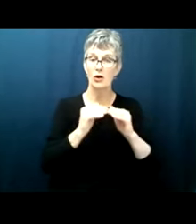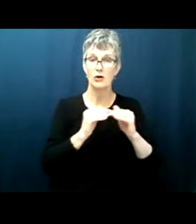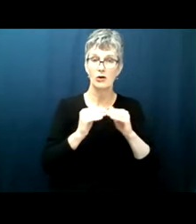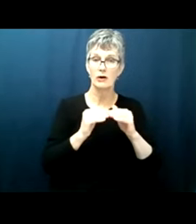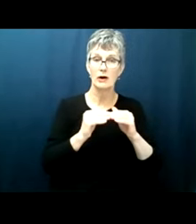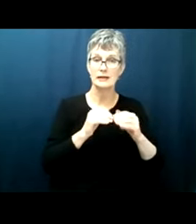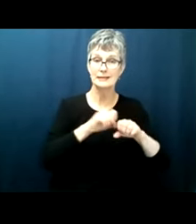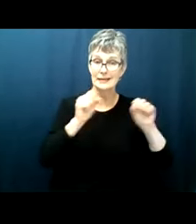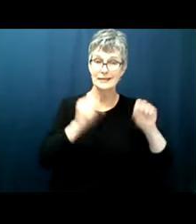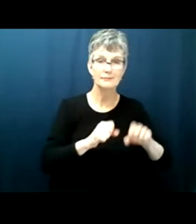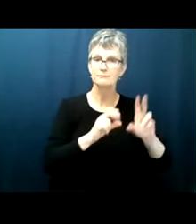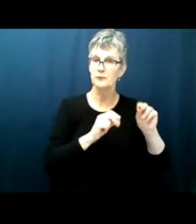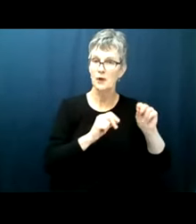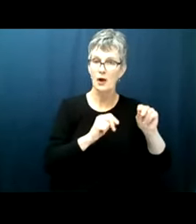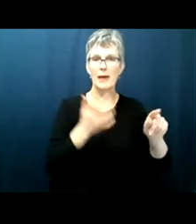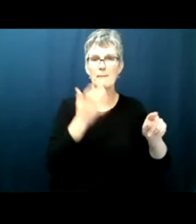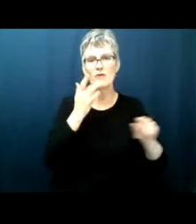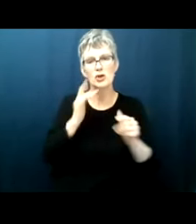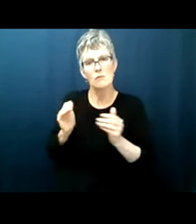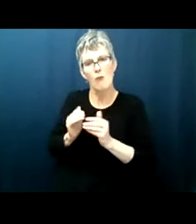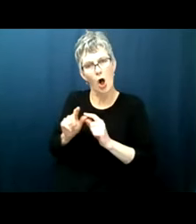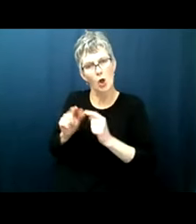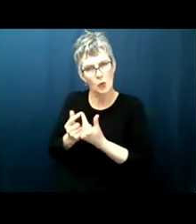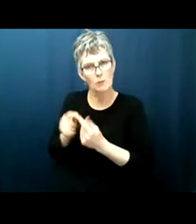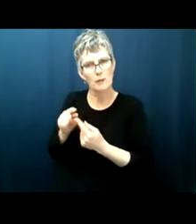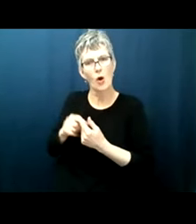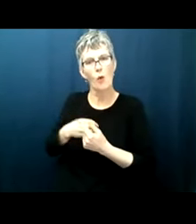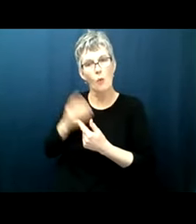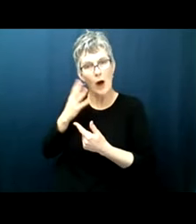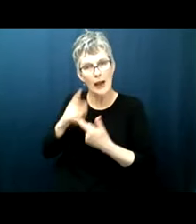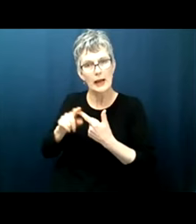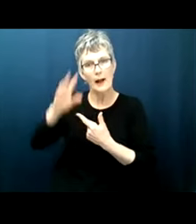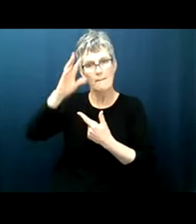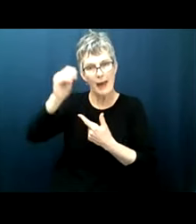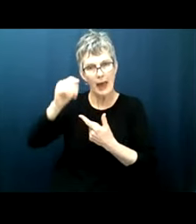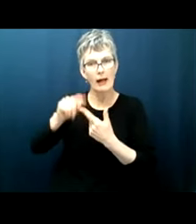in the elections white landowning males and by the way they had to own the land without debt so